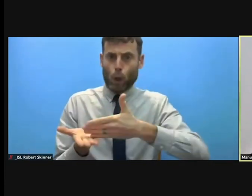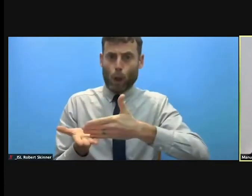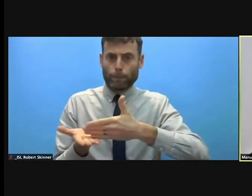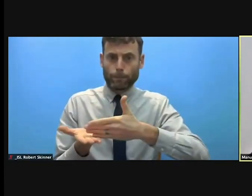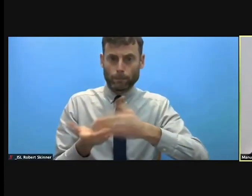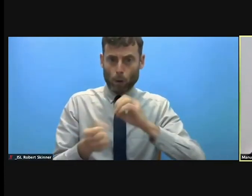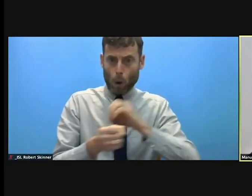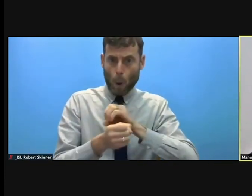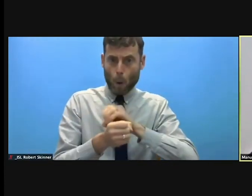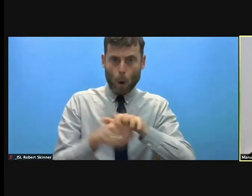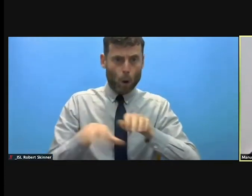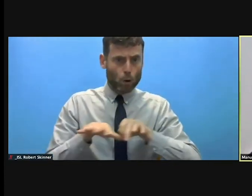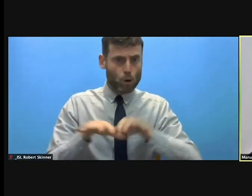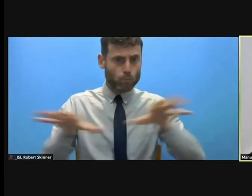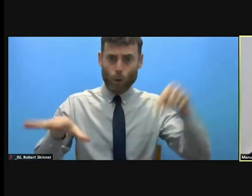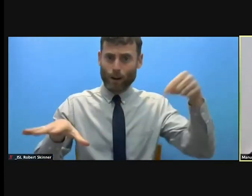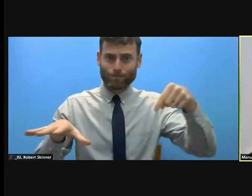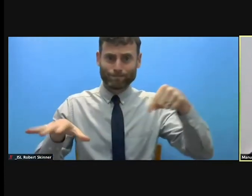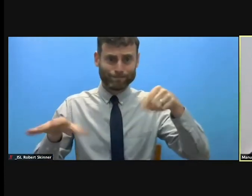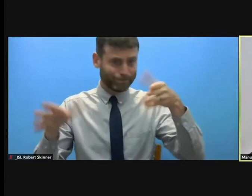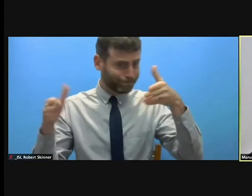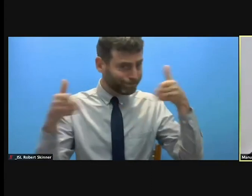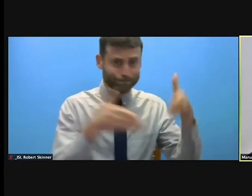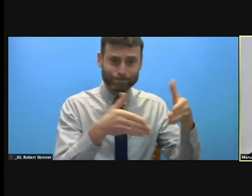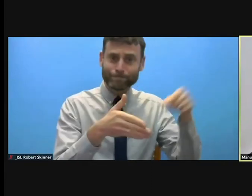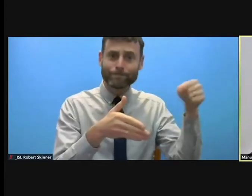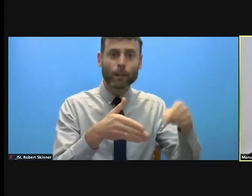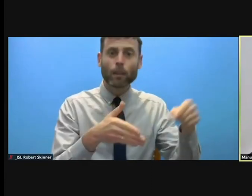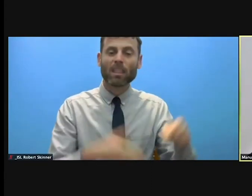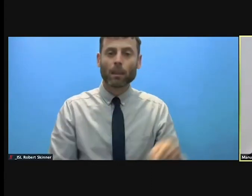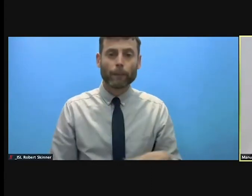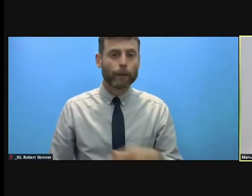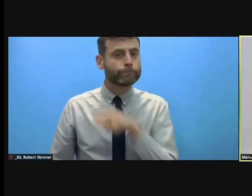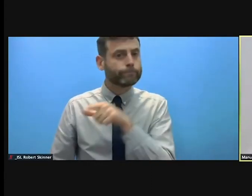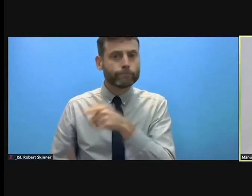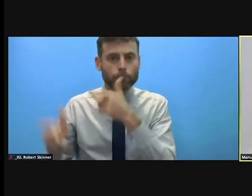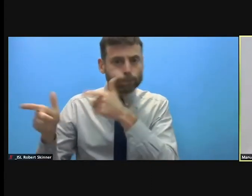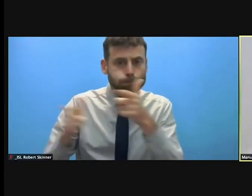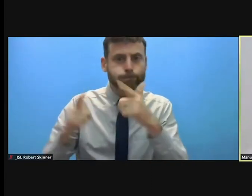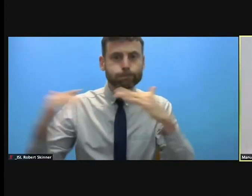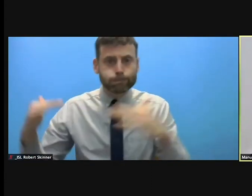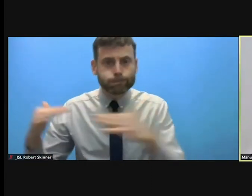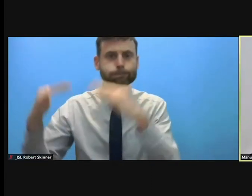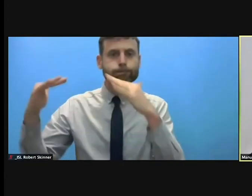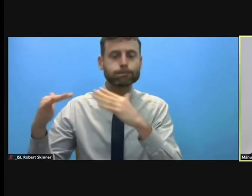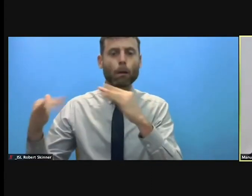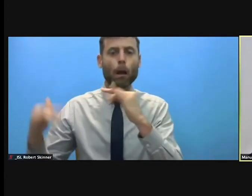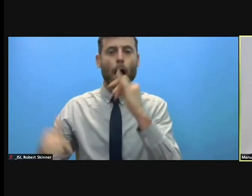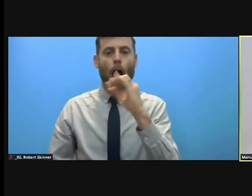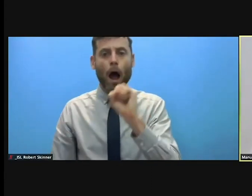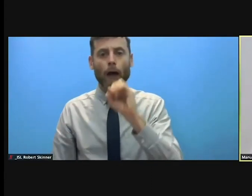first months of pandemic, some of non state actors, ISIS, Afghanistan, the Sahel and Iraq